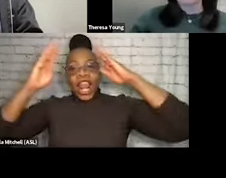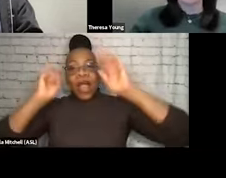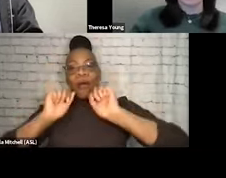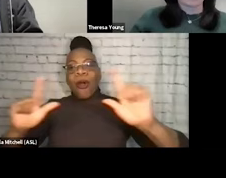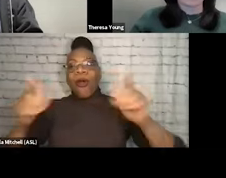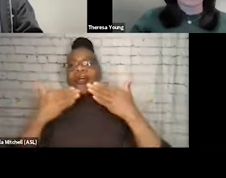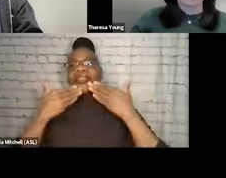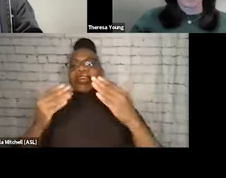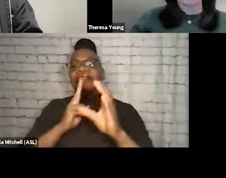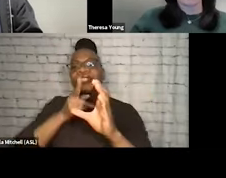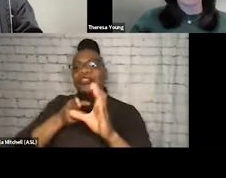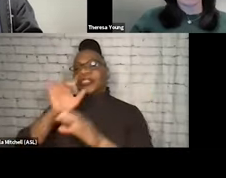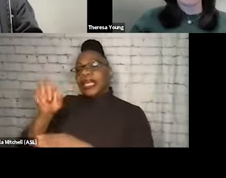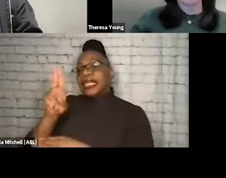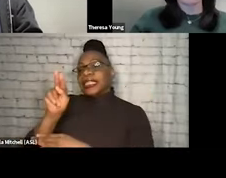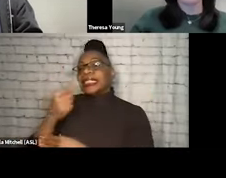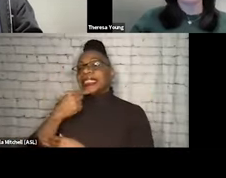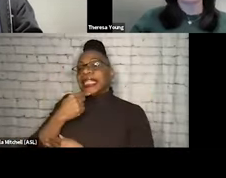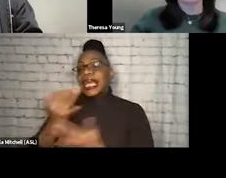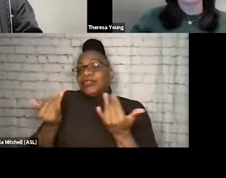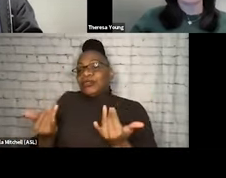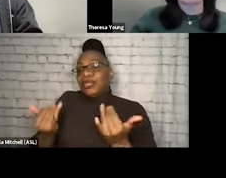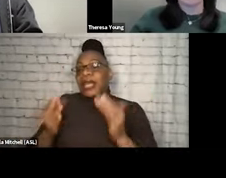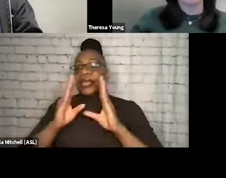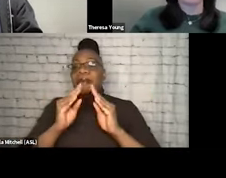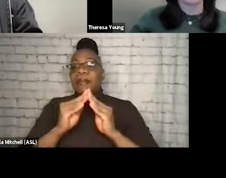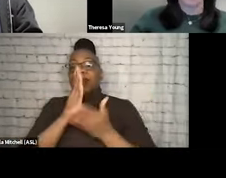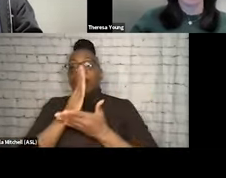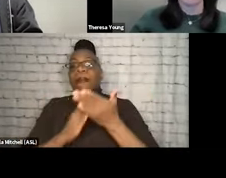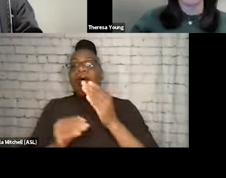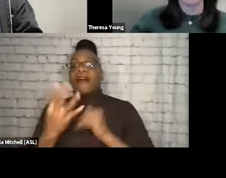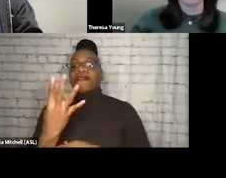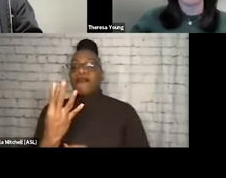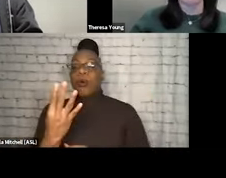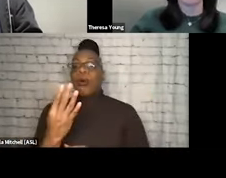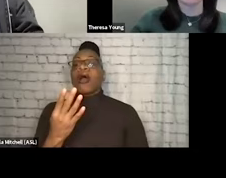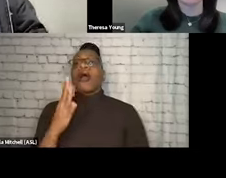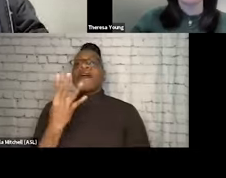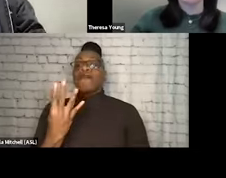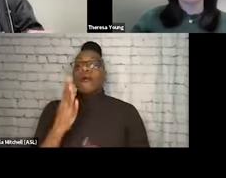As Jen mentioned, this is part four of a four-part series. Just to recap a little bit of what we've covered,